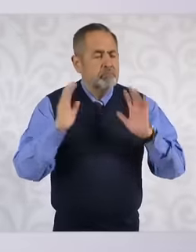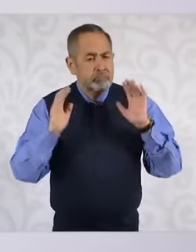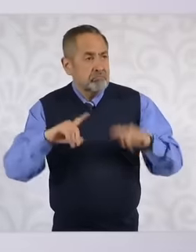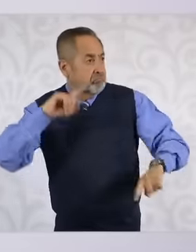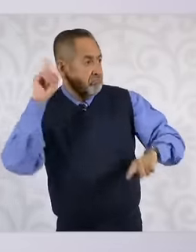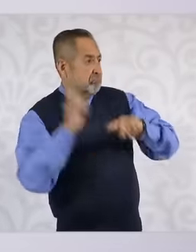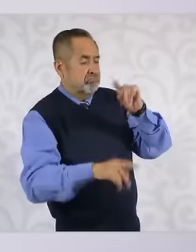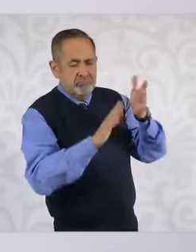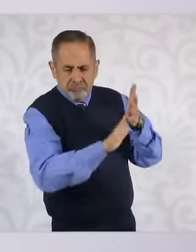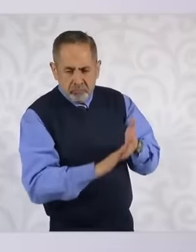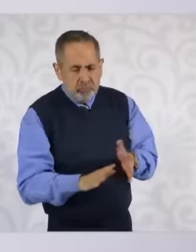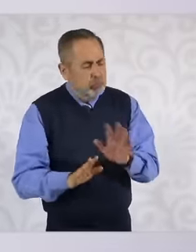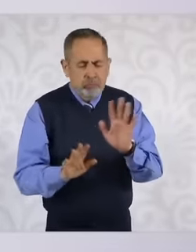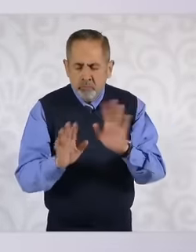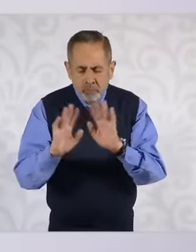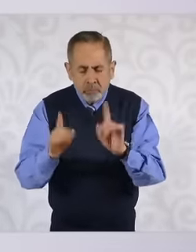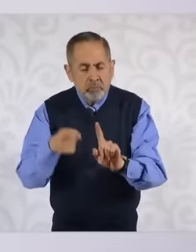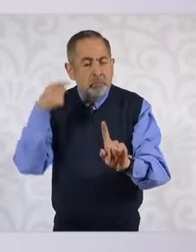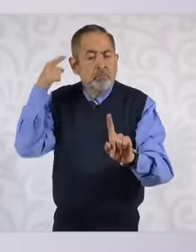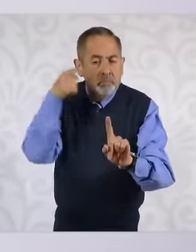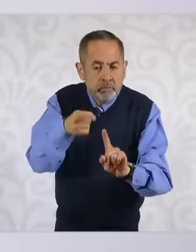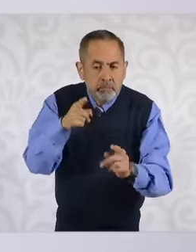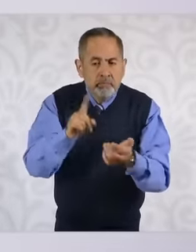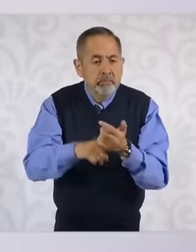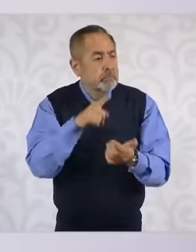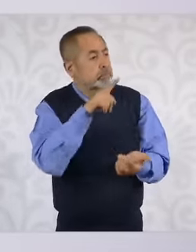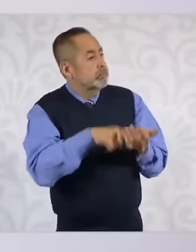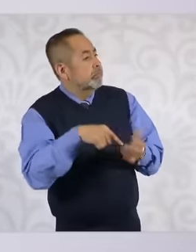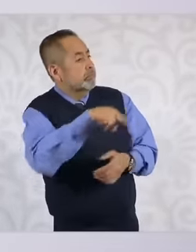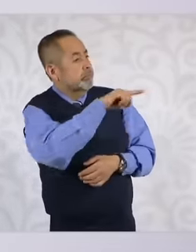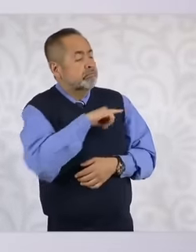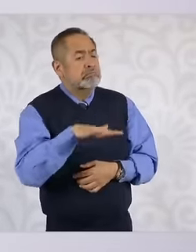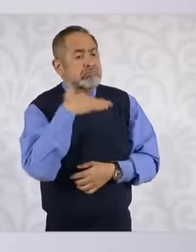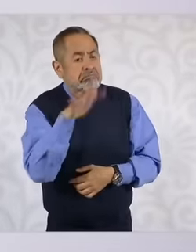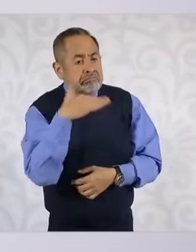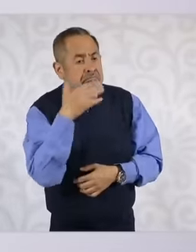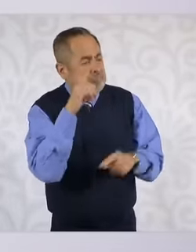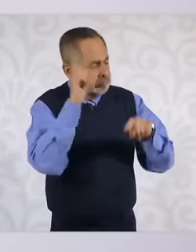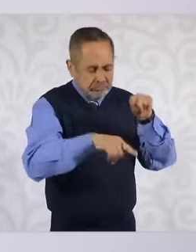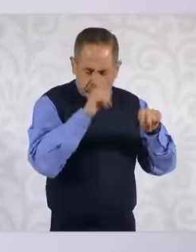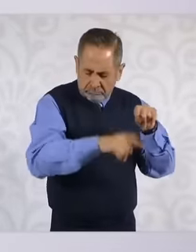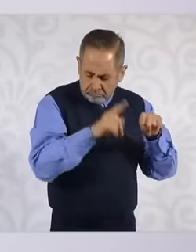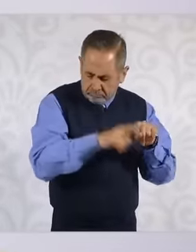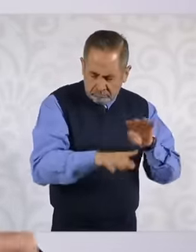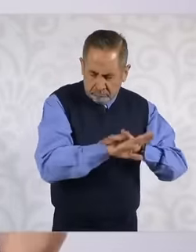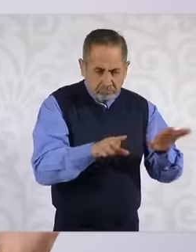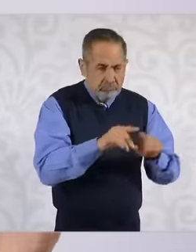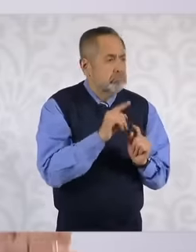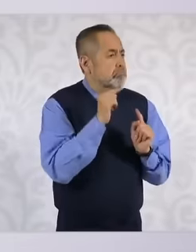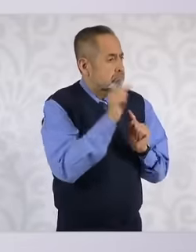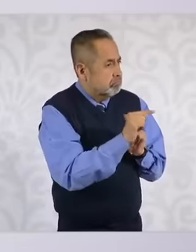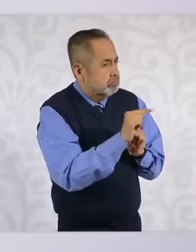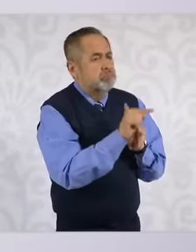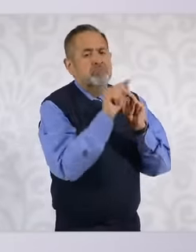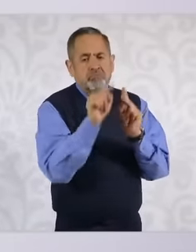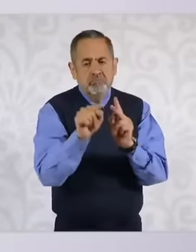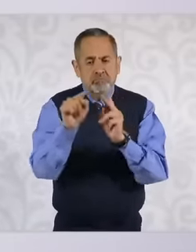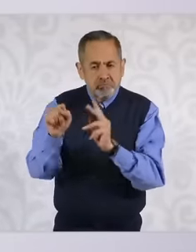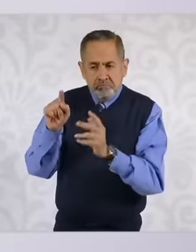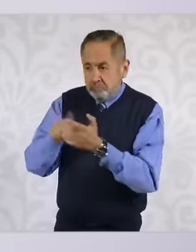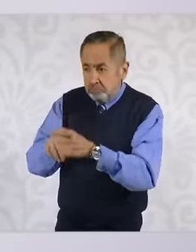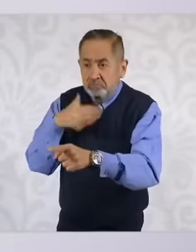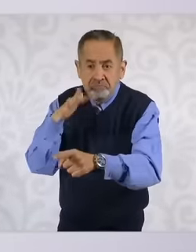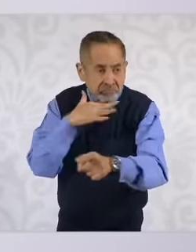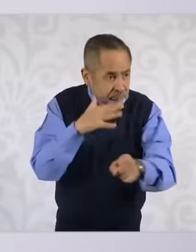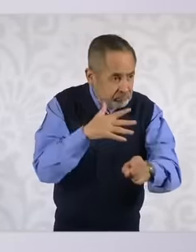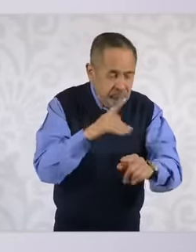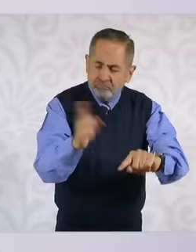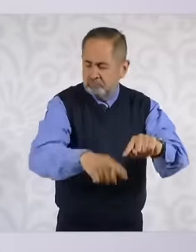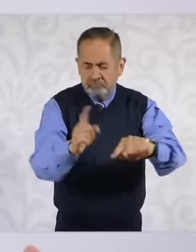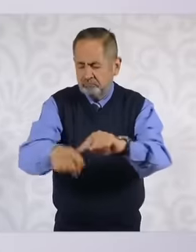corruption everywhere where corruption is found Well, it is one of the worst evils and it is not that